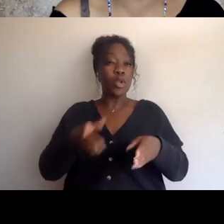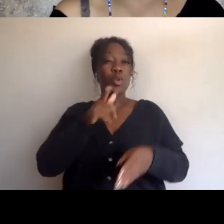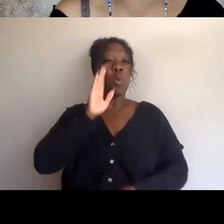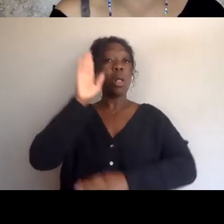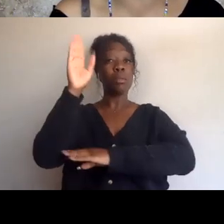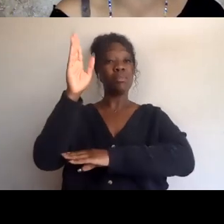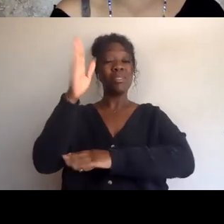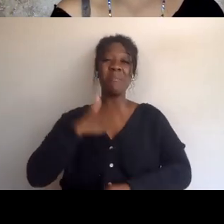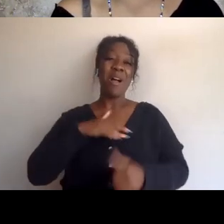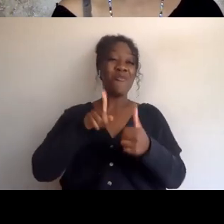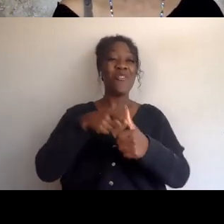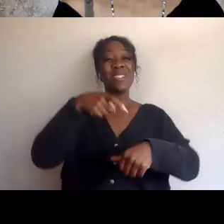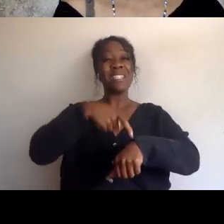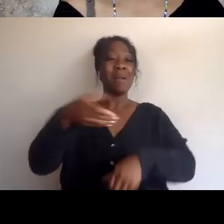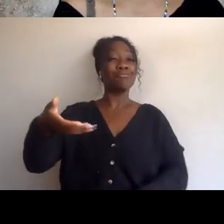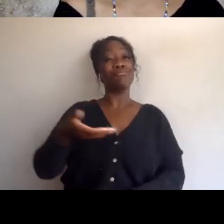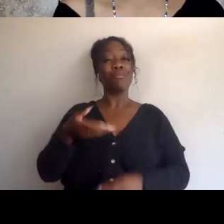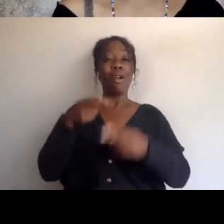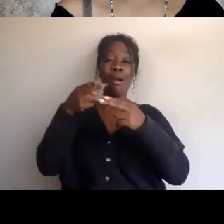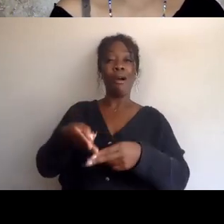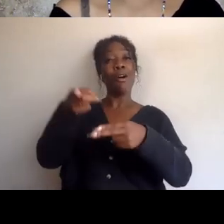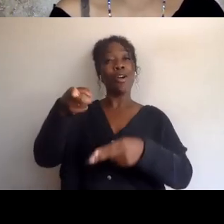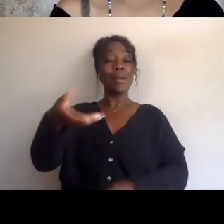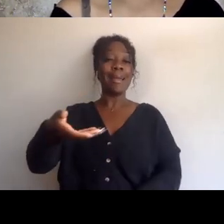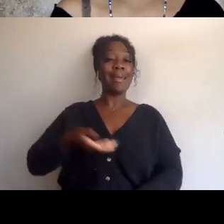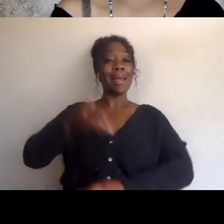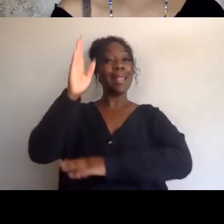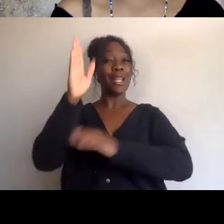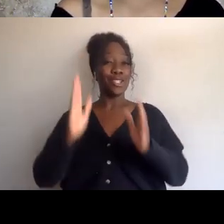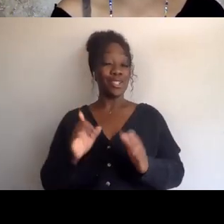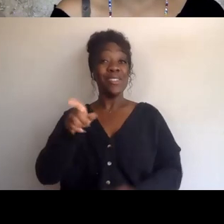as a guest lecture, she is a 17 year old abolitionist,